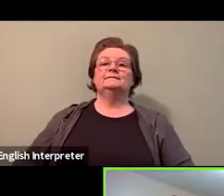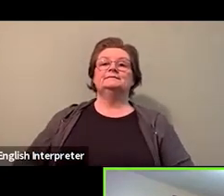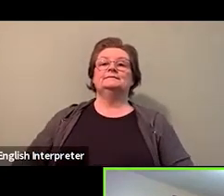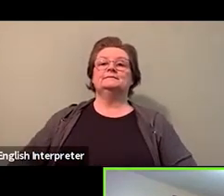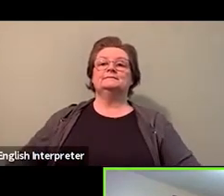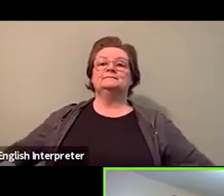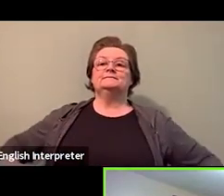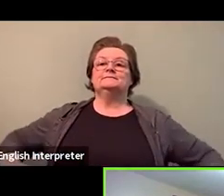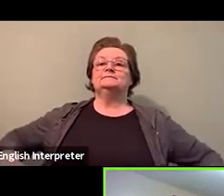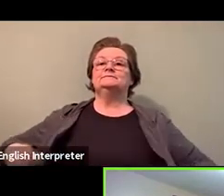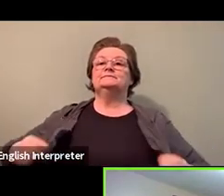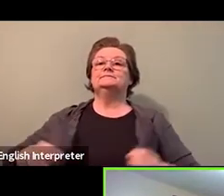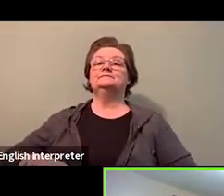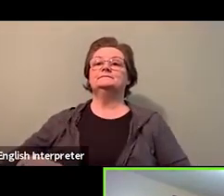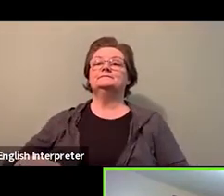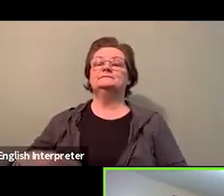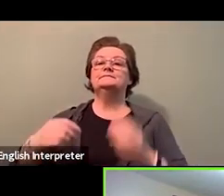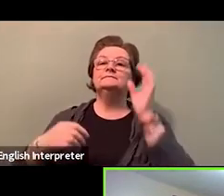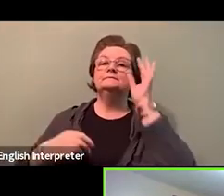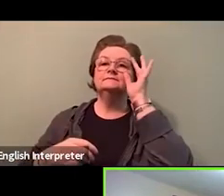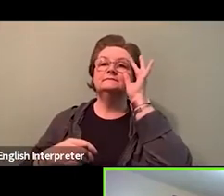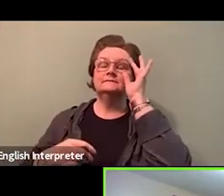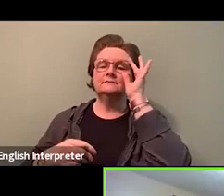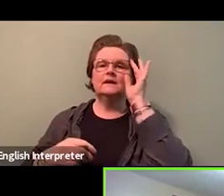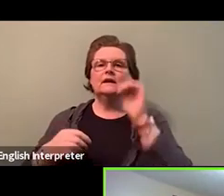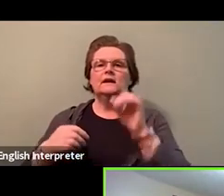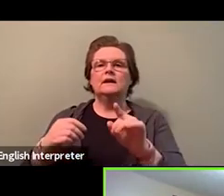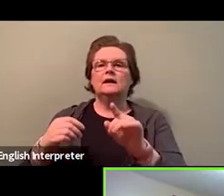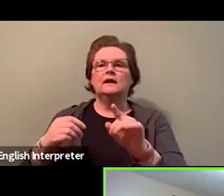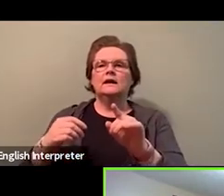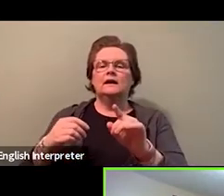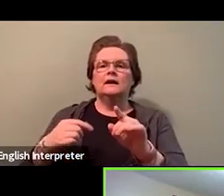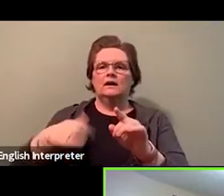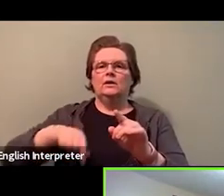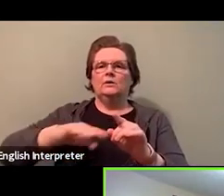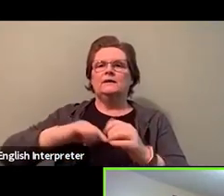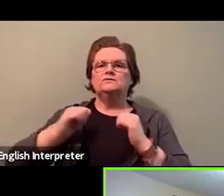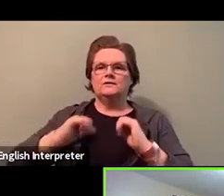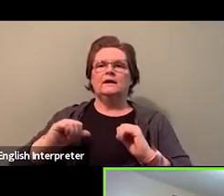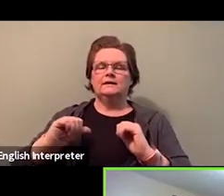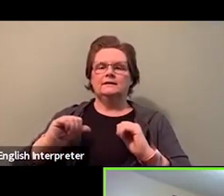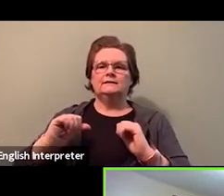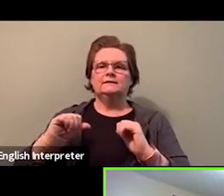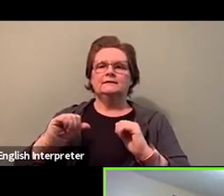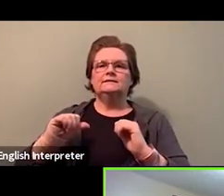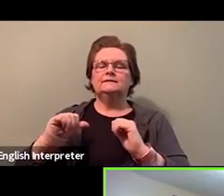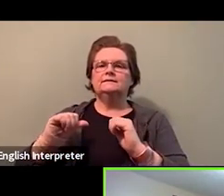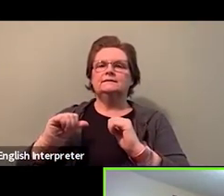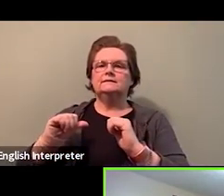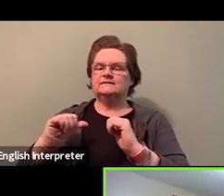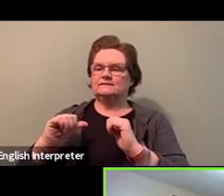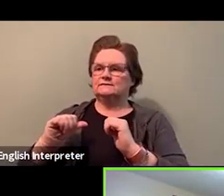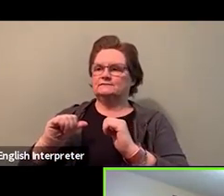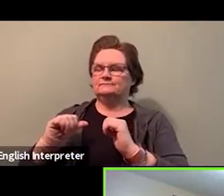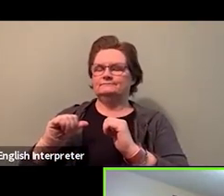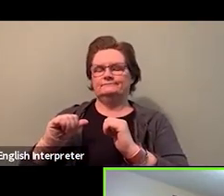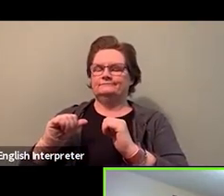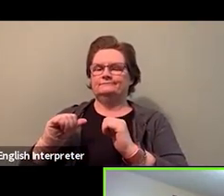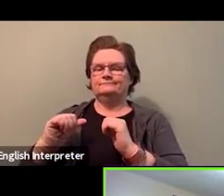We did say that we were gonna try and get to questions, and Kimalee did apologize that we are a little short on time,